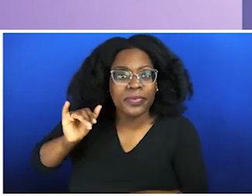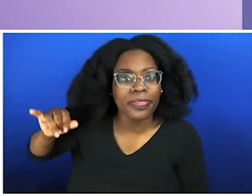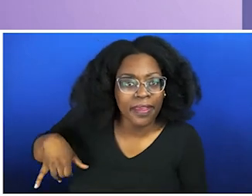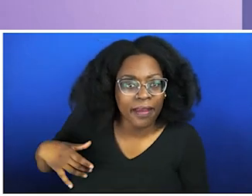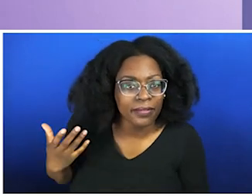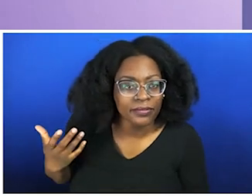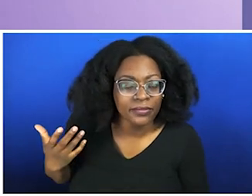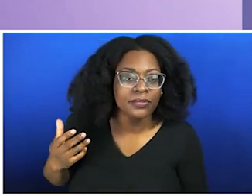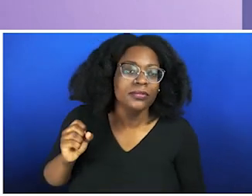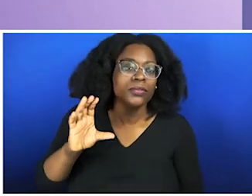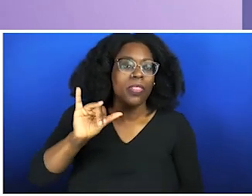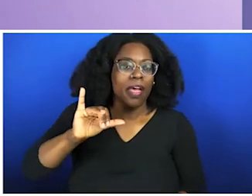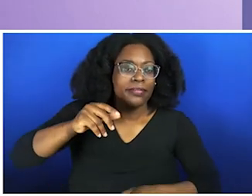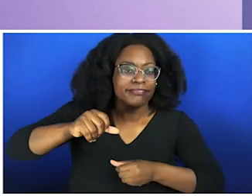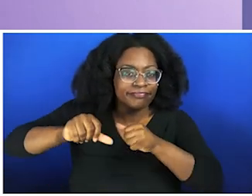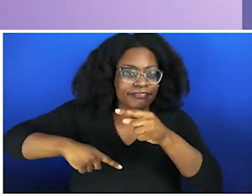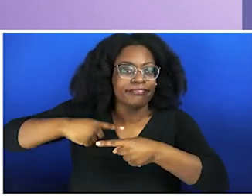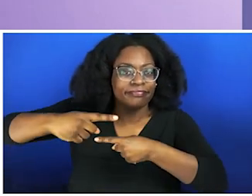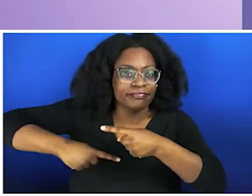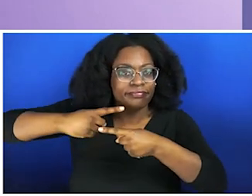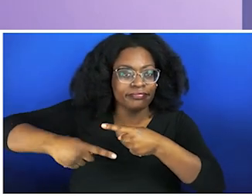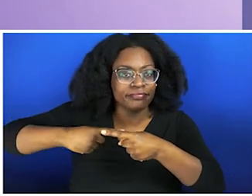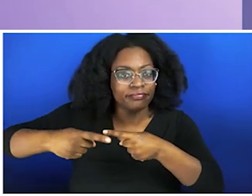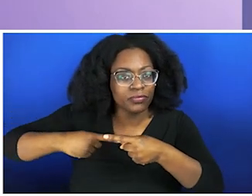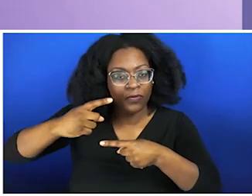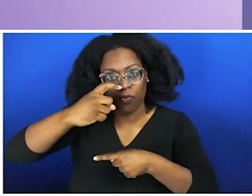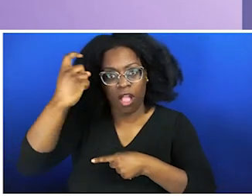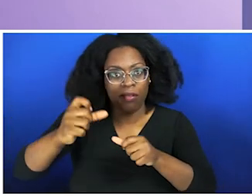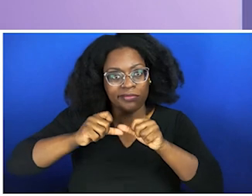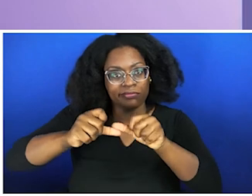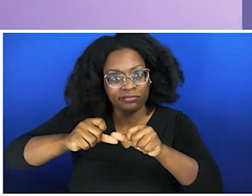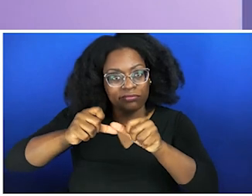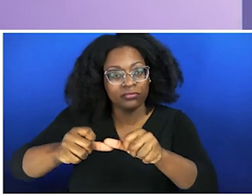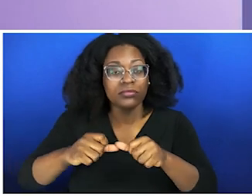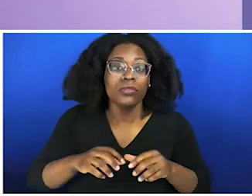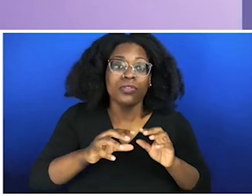detached. Anxiety about your emotional dysregulation. Don't count being nearly diverse on top of